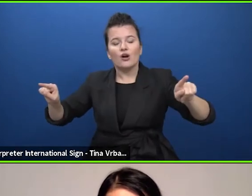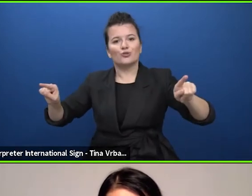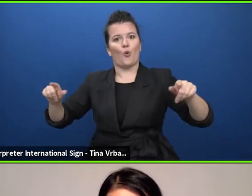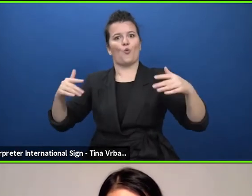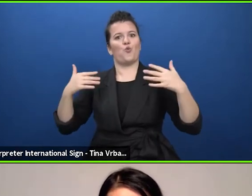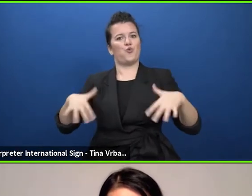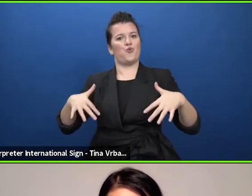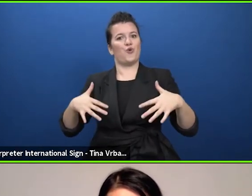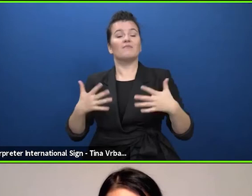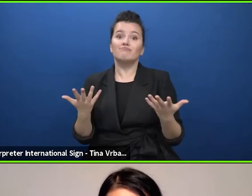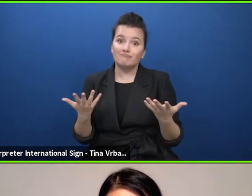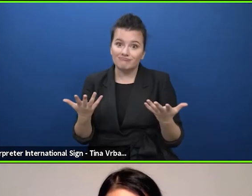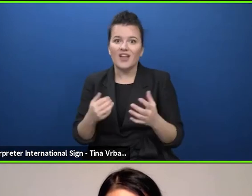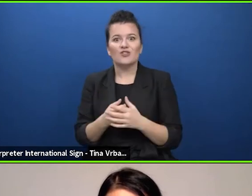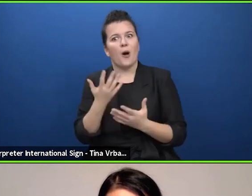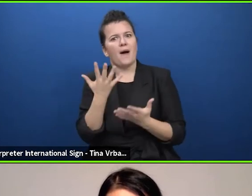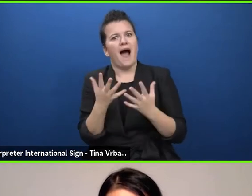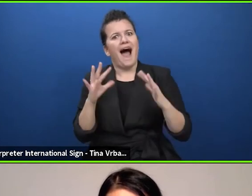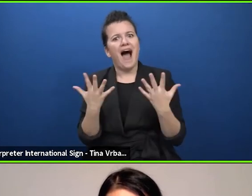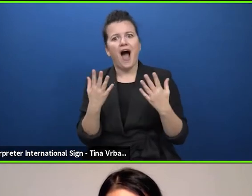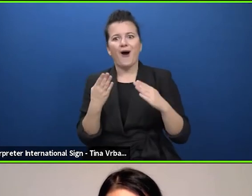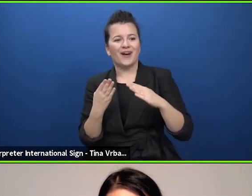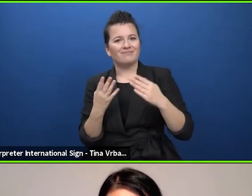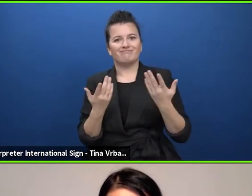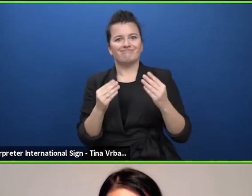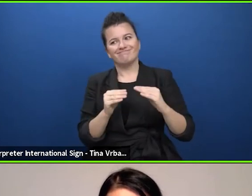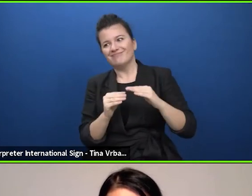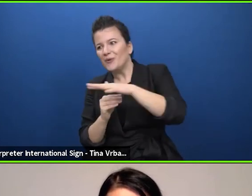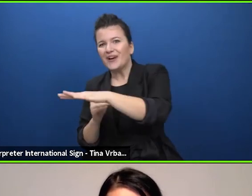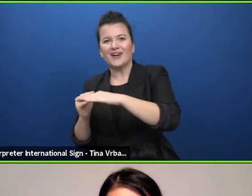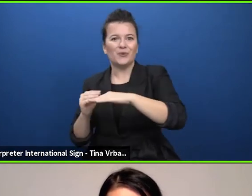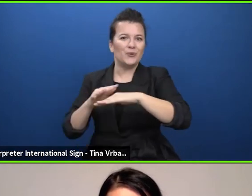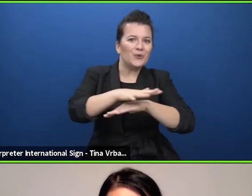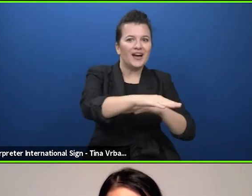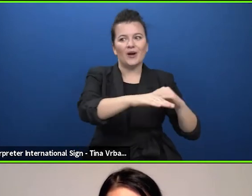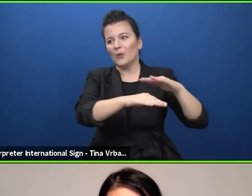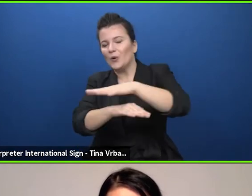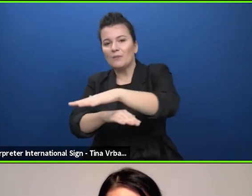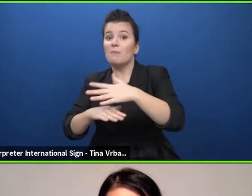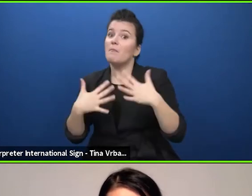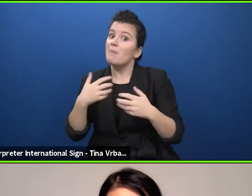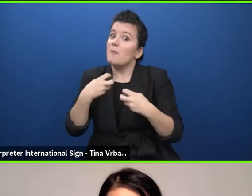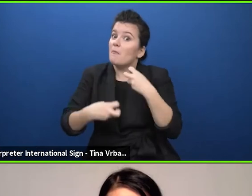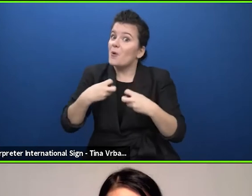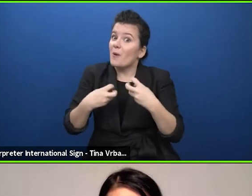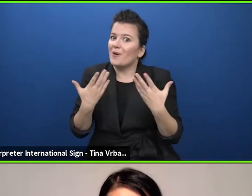be a little bit more difficult to travel across borders, to meet people outside the country of